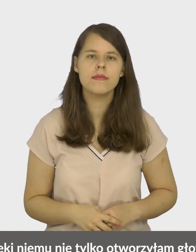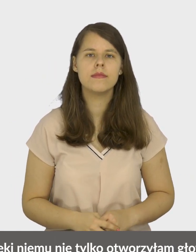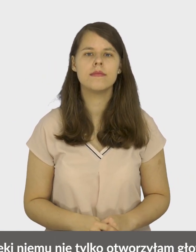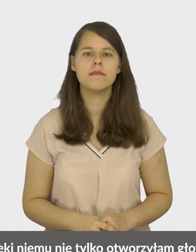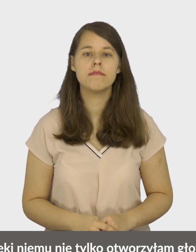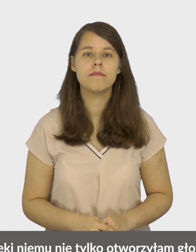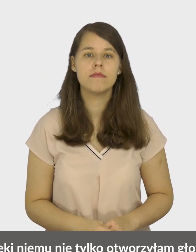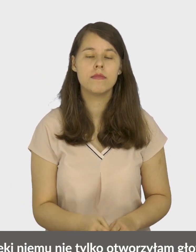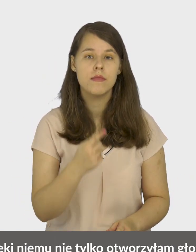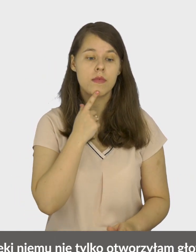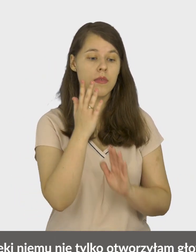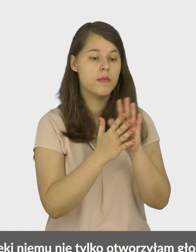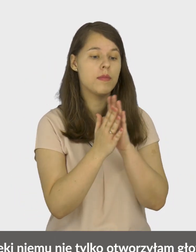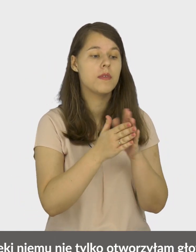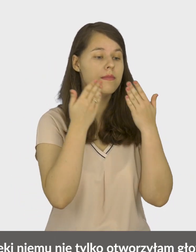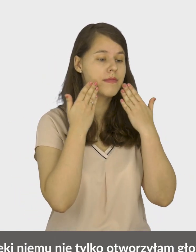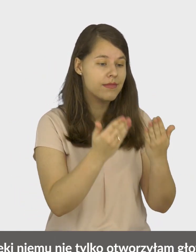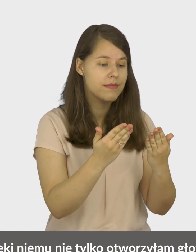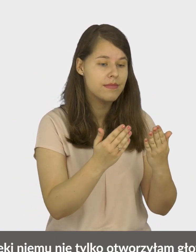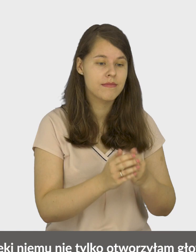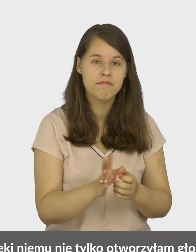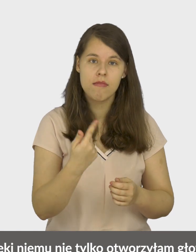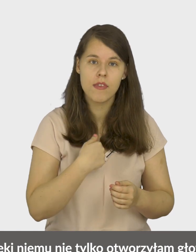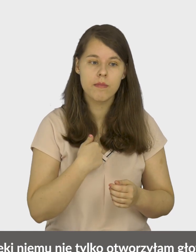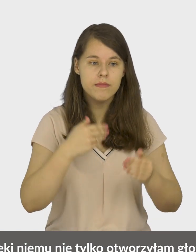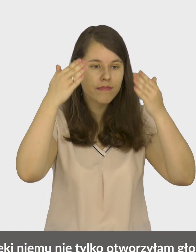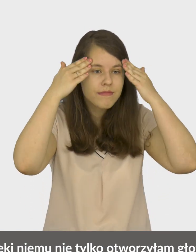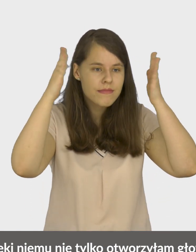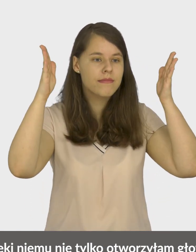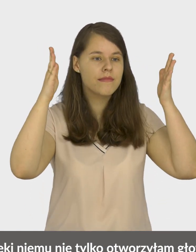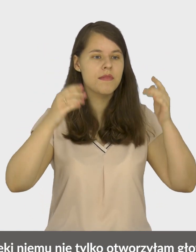Thanks to him, I didn't just open my head,